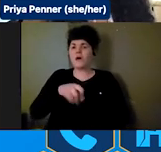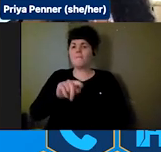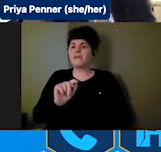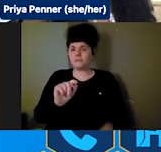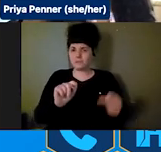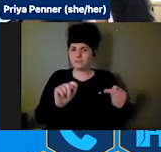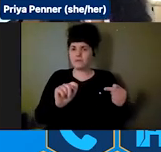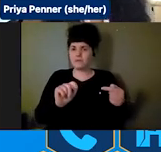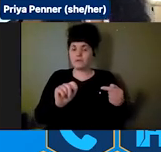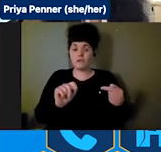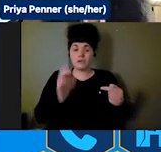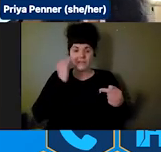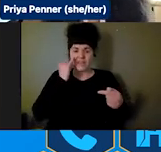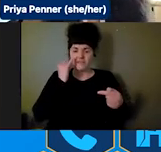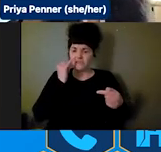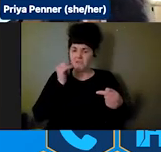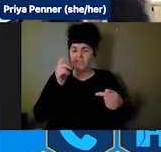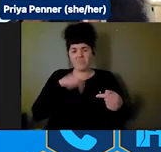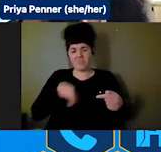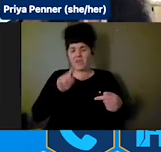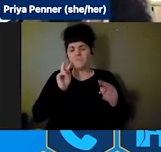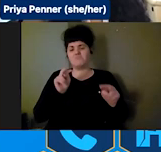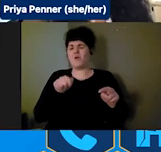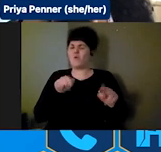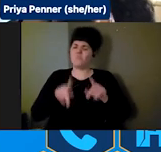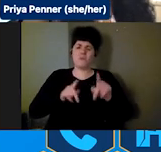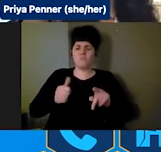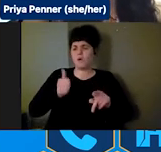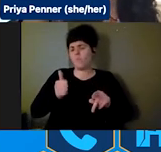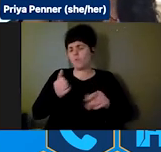attend to. These are the very dangerous parts of crisis